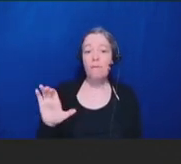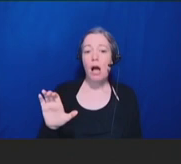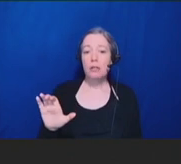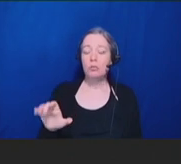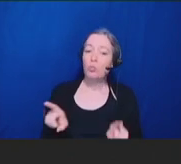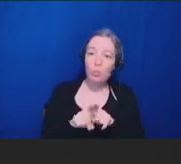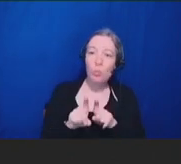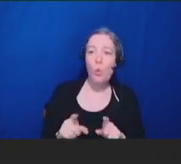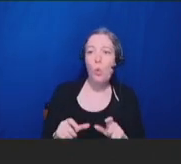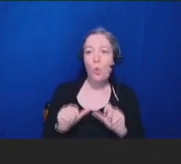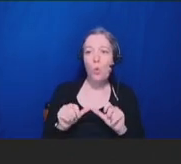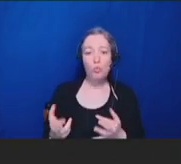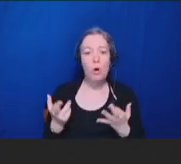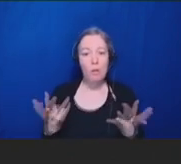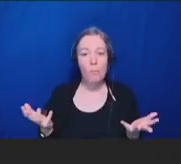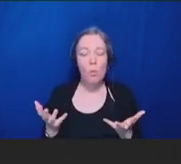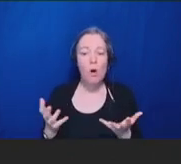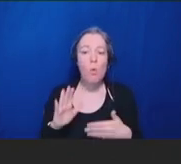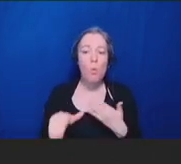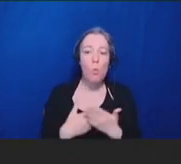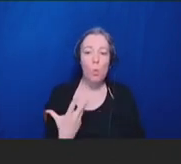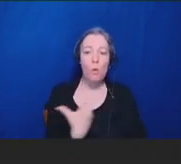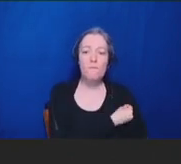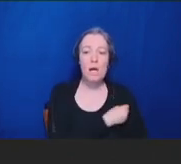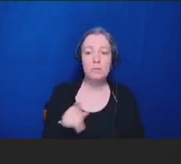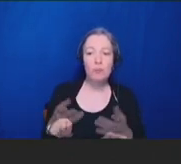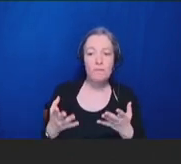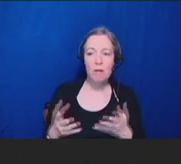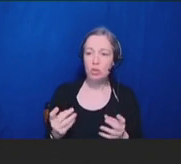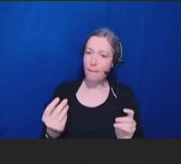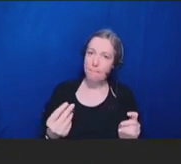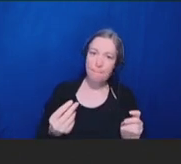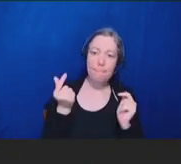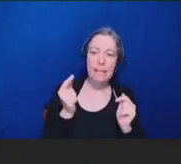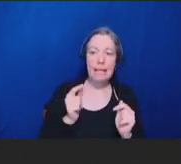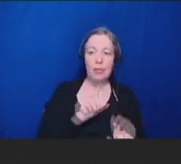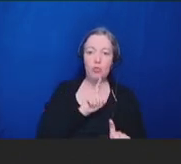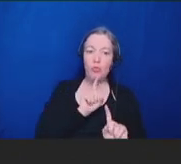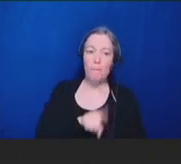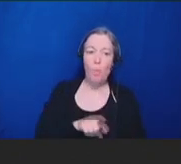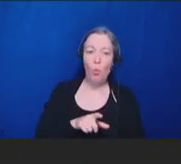errors to the Vaccine Adverse Event Reporting System, or VAERS, and that these data are